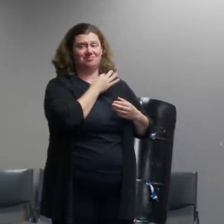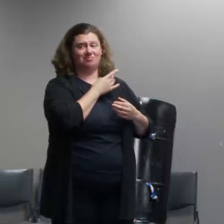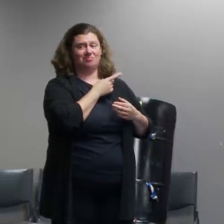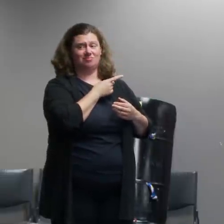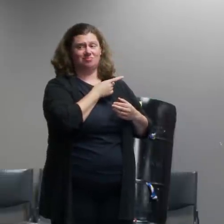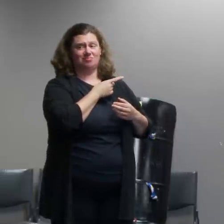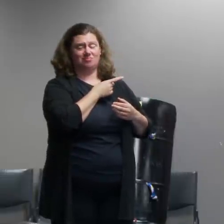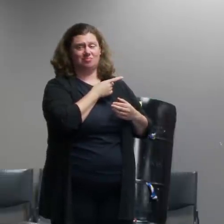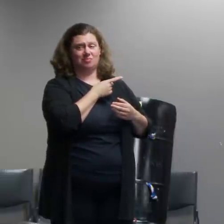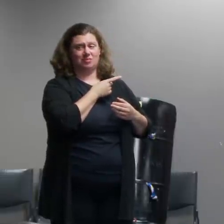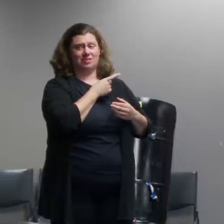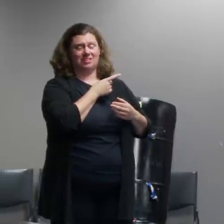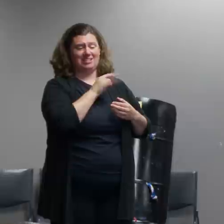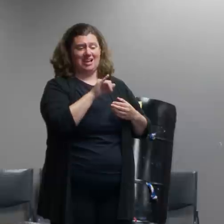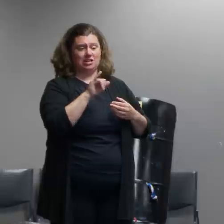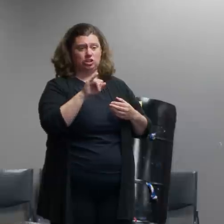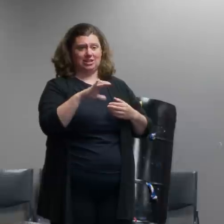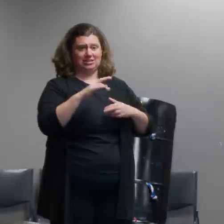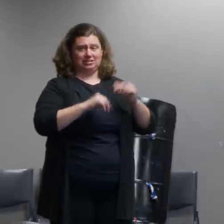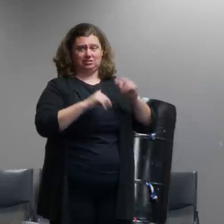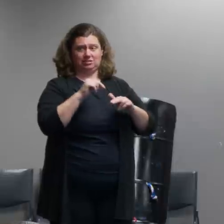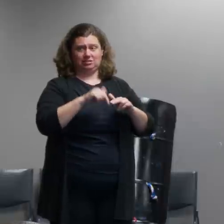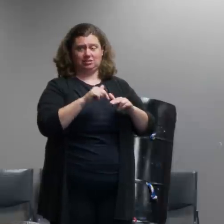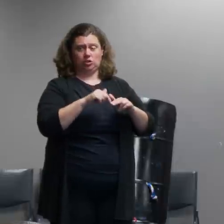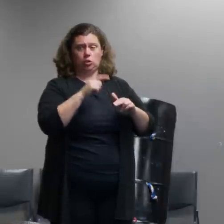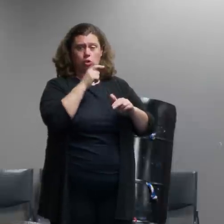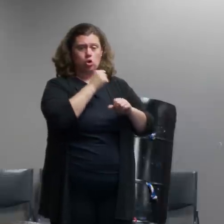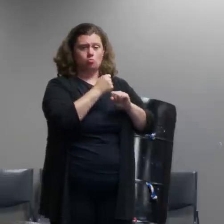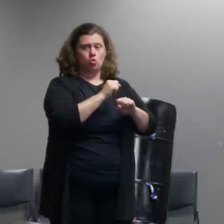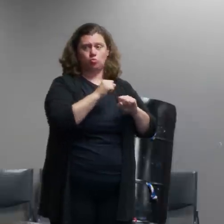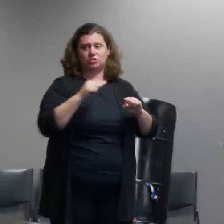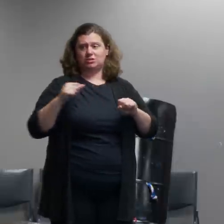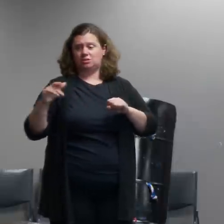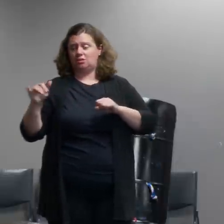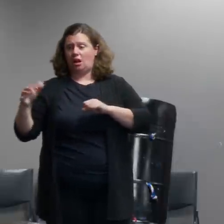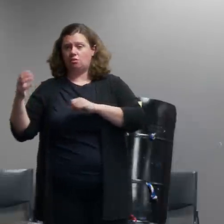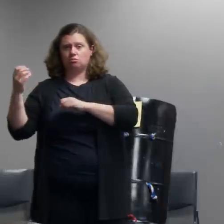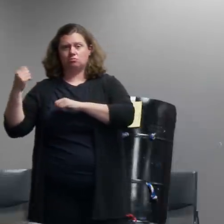who aren't engaging in violence or not committing a crime